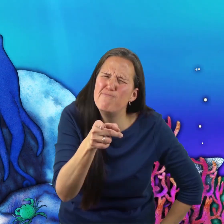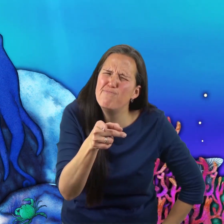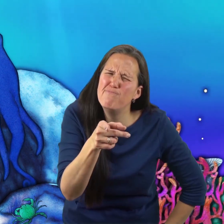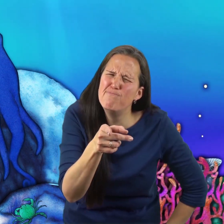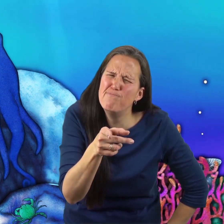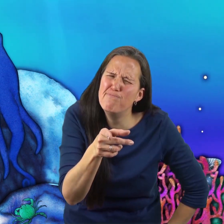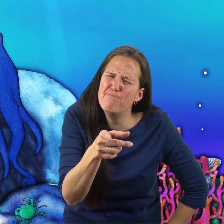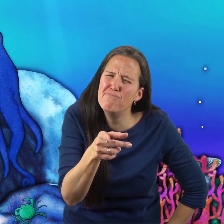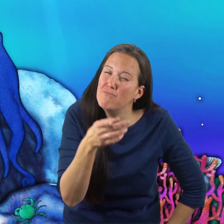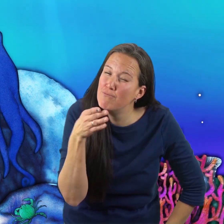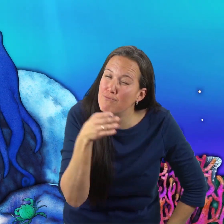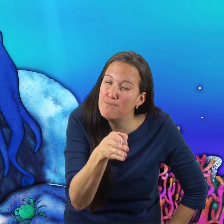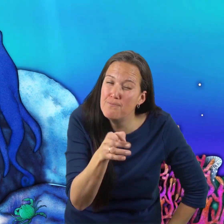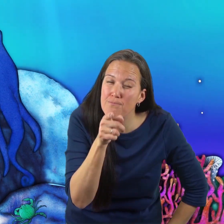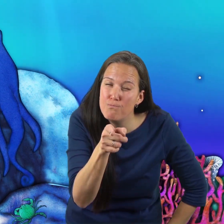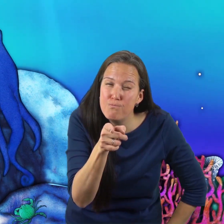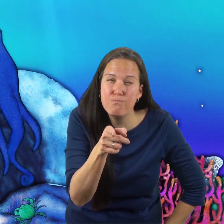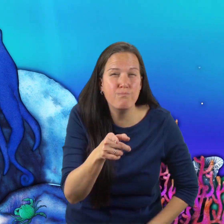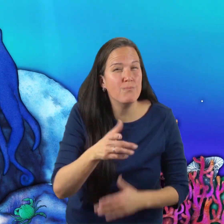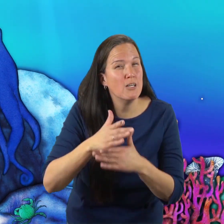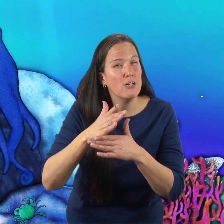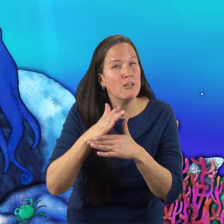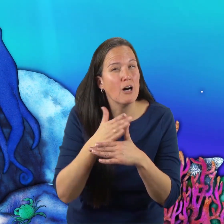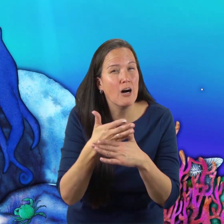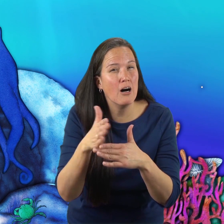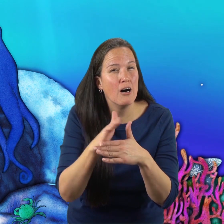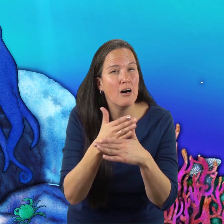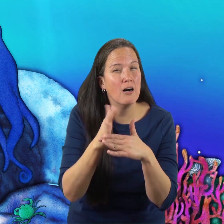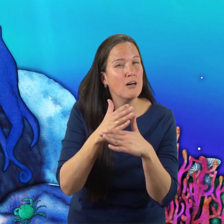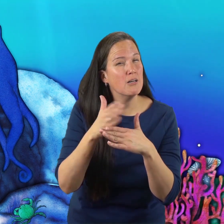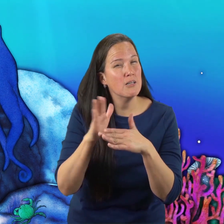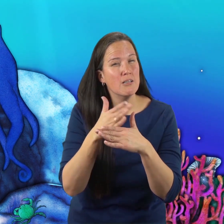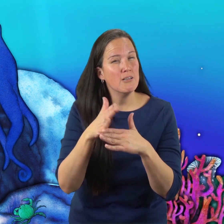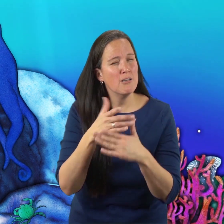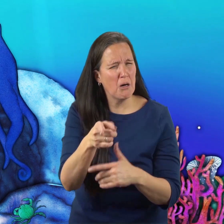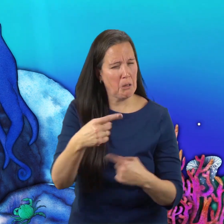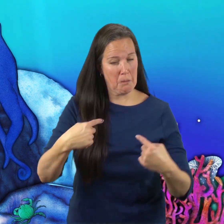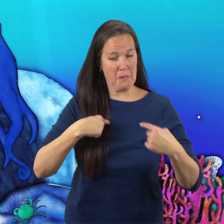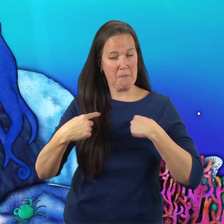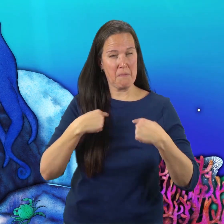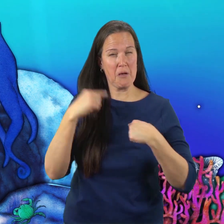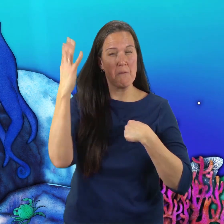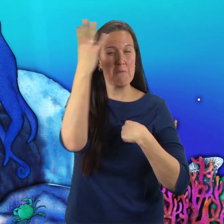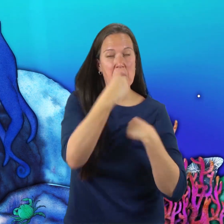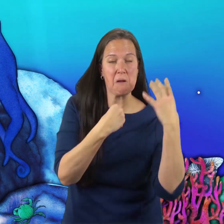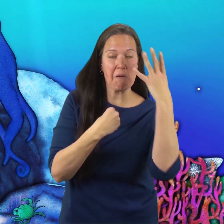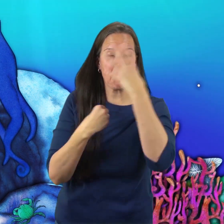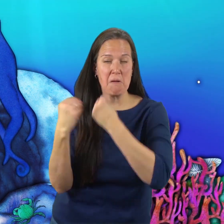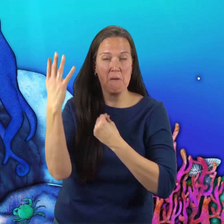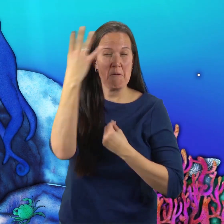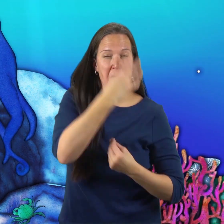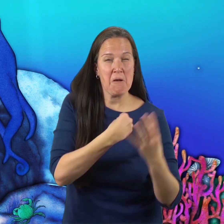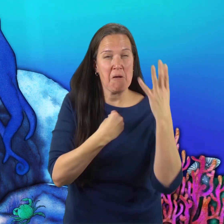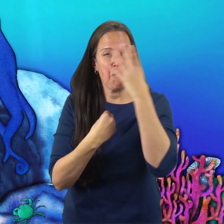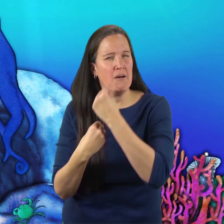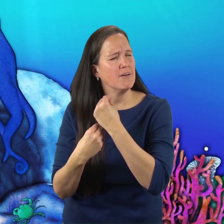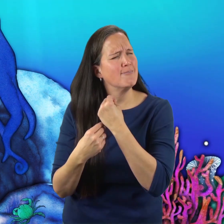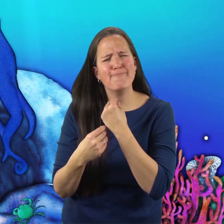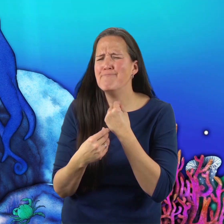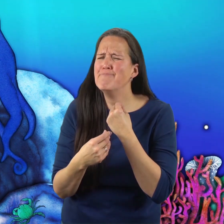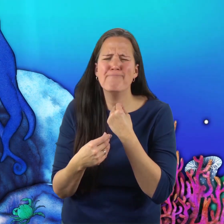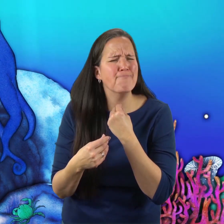This is my advice. Give a glittering scale to each of the other fish.”